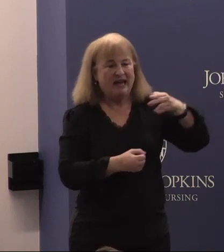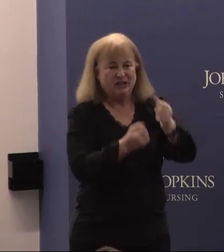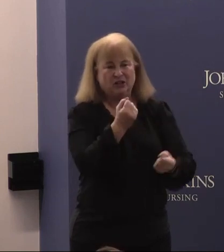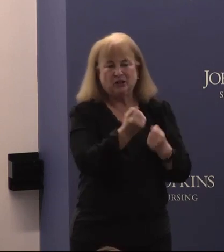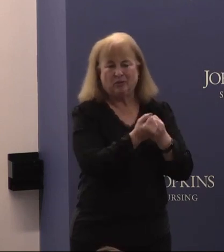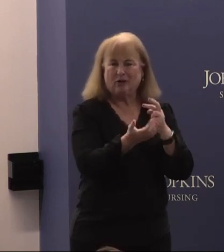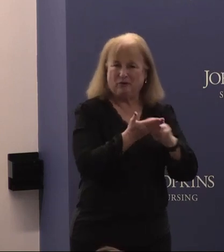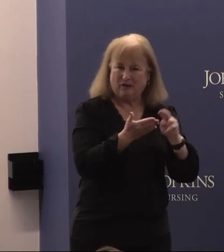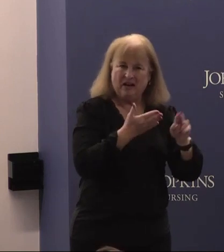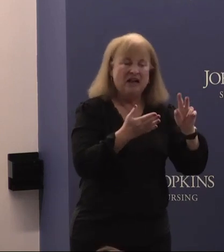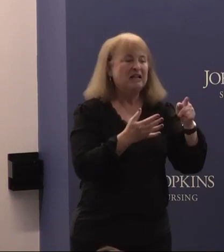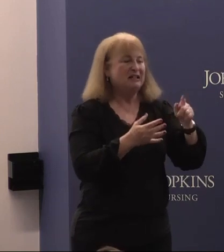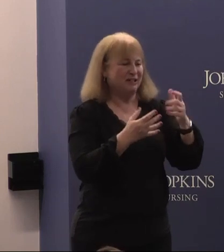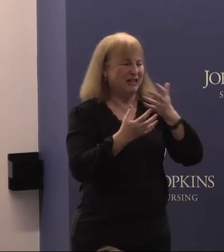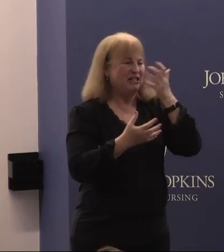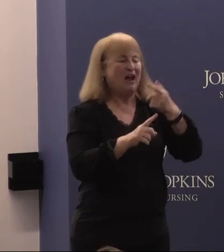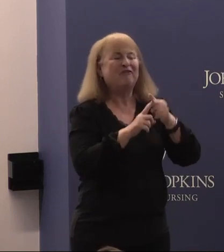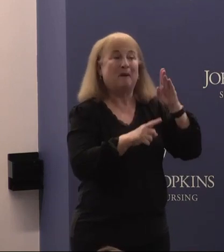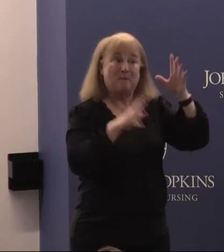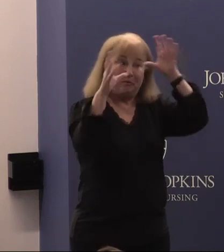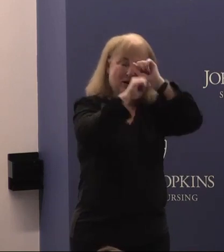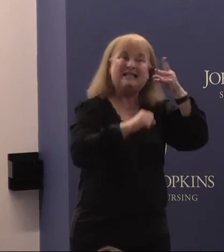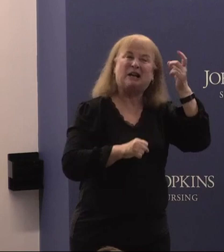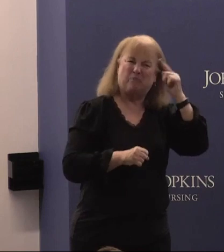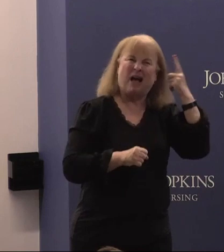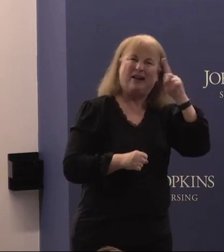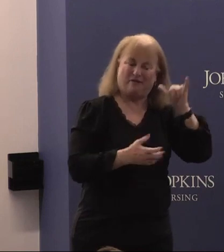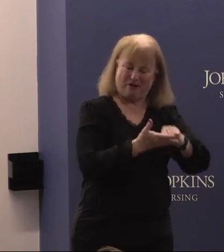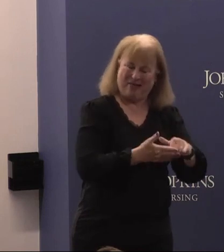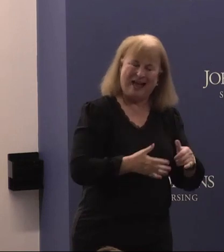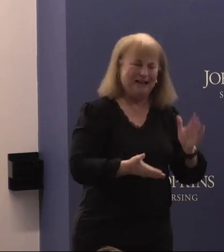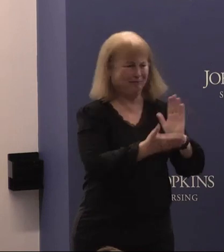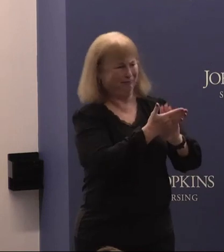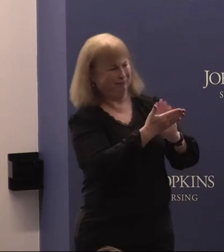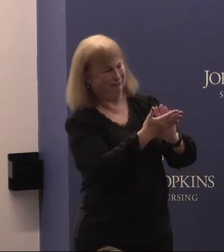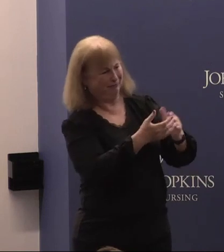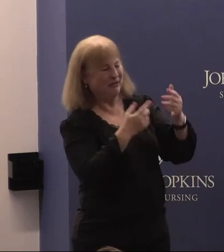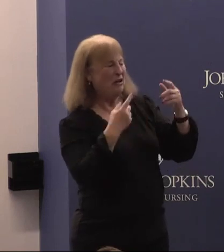got a shout out from President Biden for that so we're all feeling kind of famous just from being